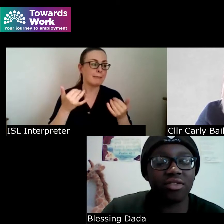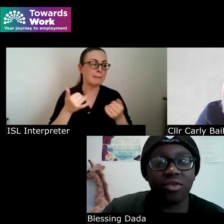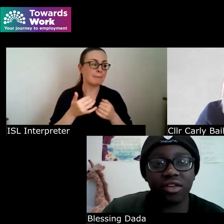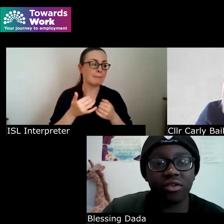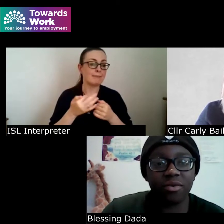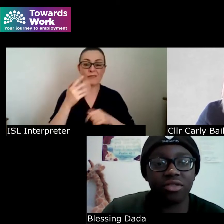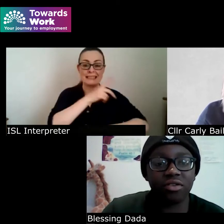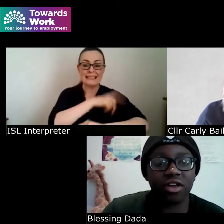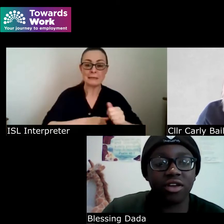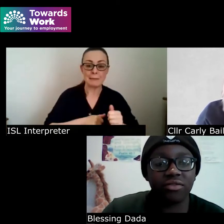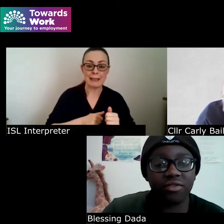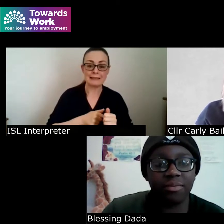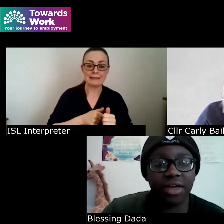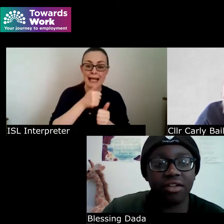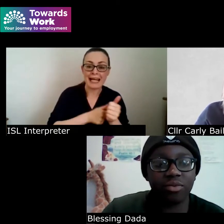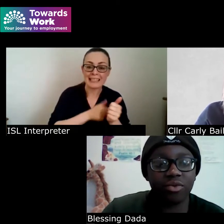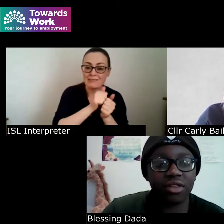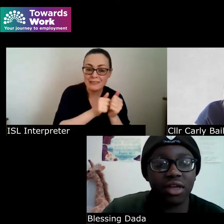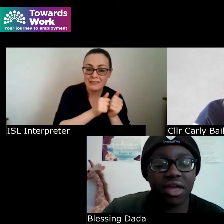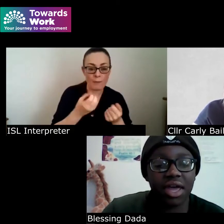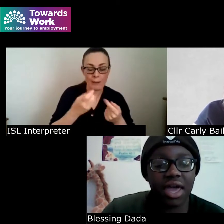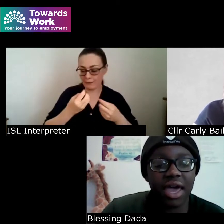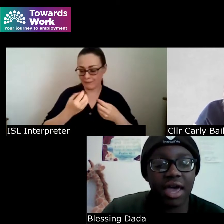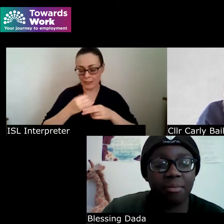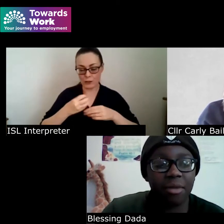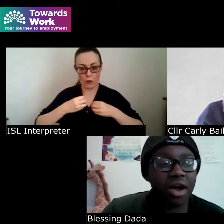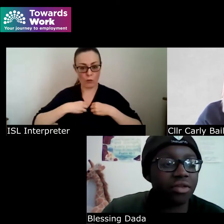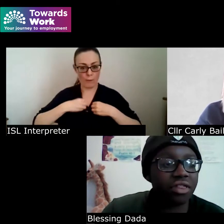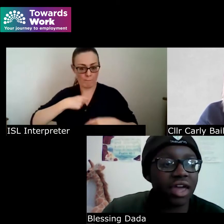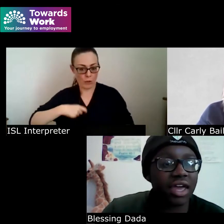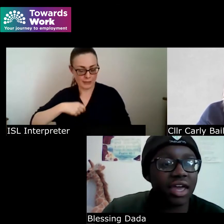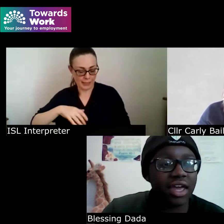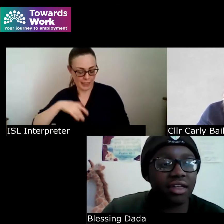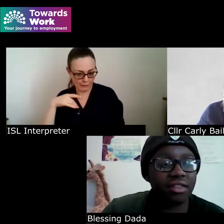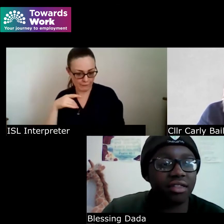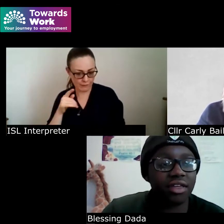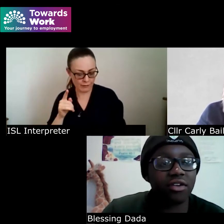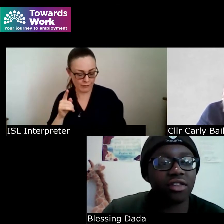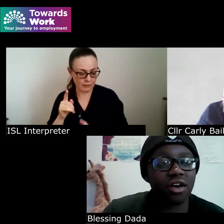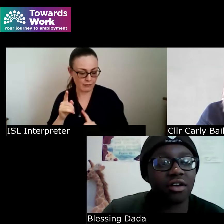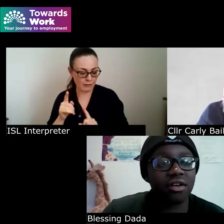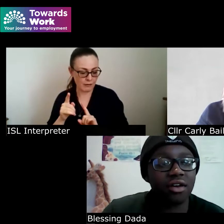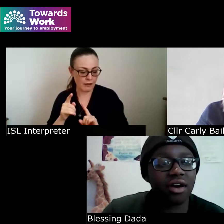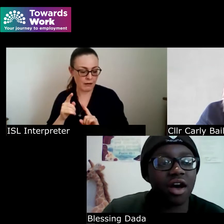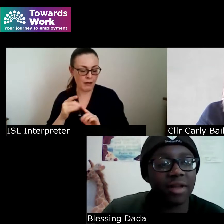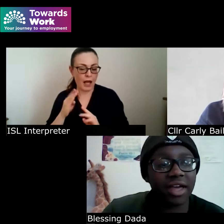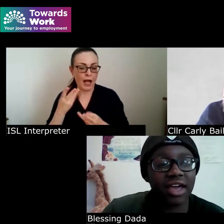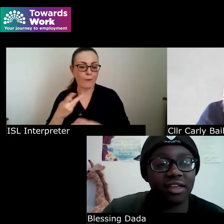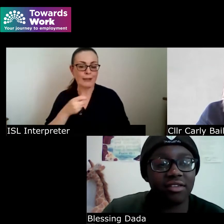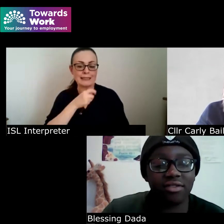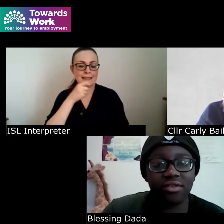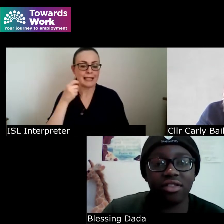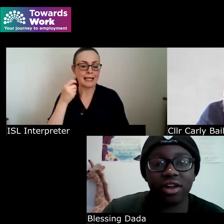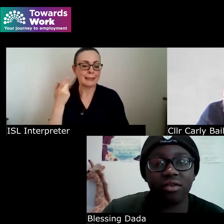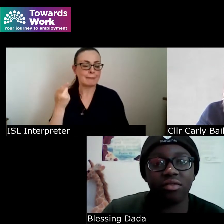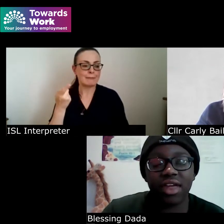or in your personal life the biggest one and I would say is you're not obligated to disclose